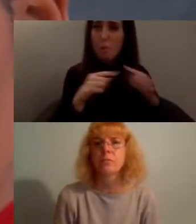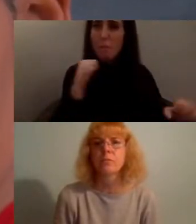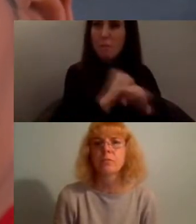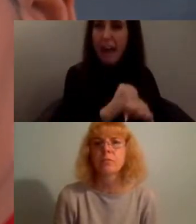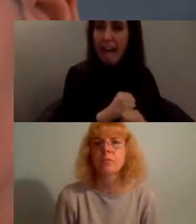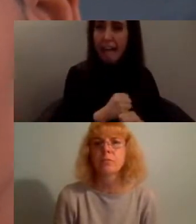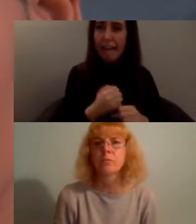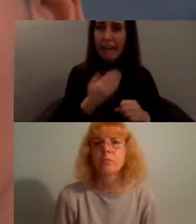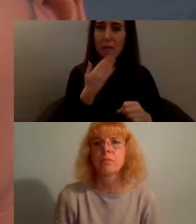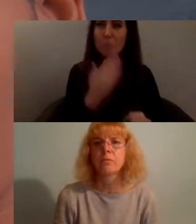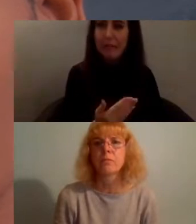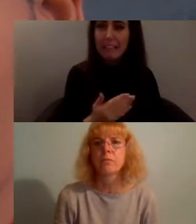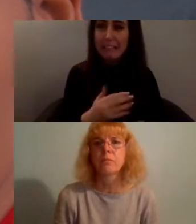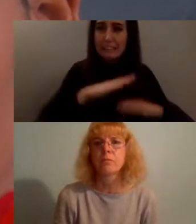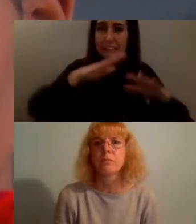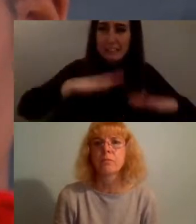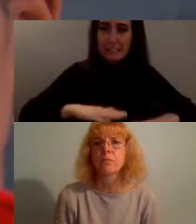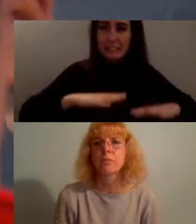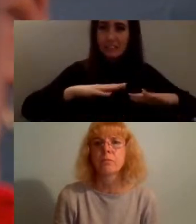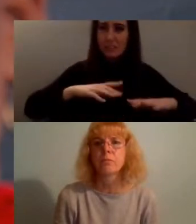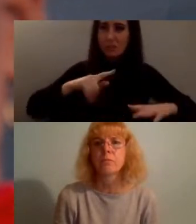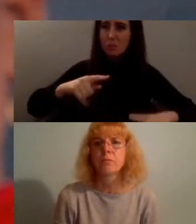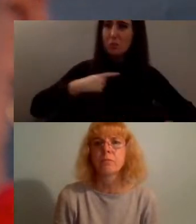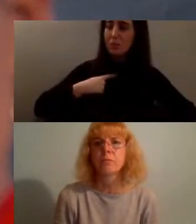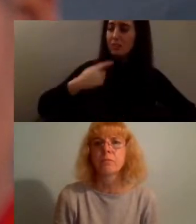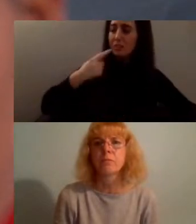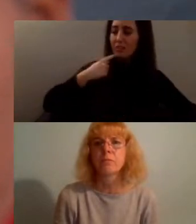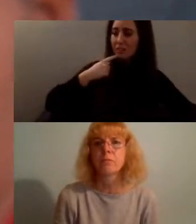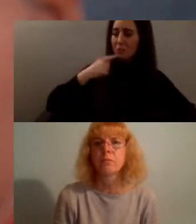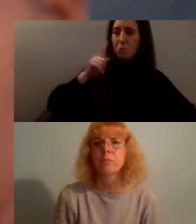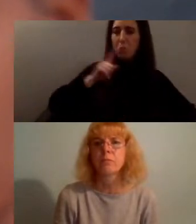we ask ourselves why but the question is, why not